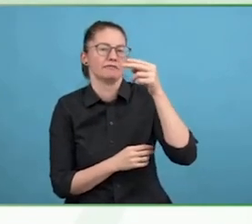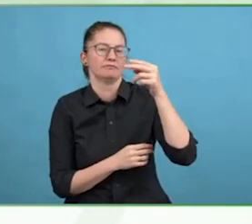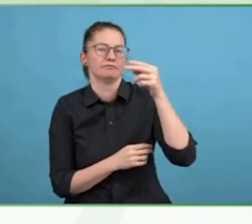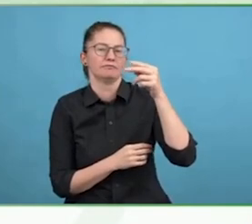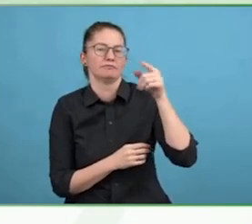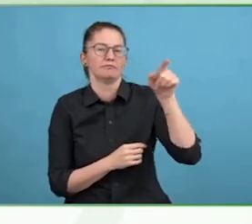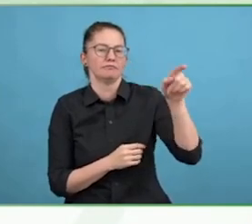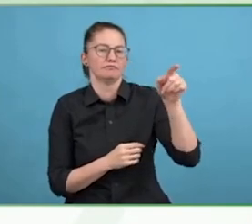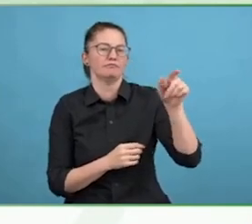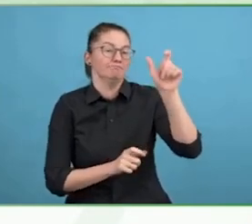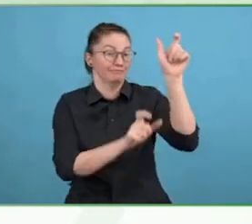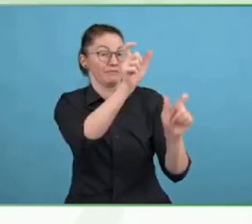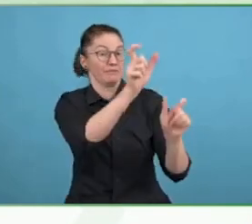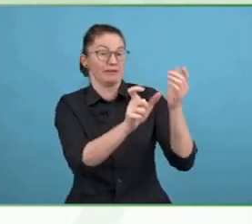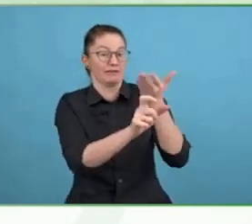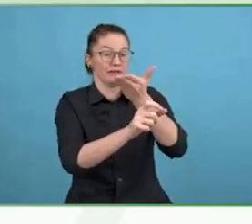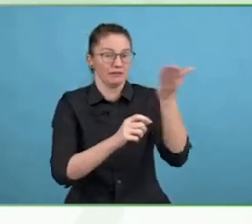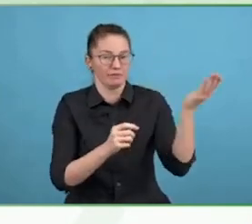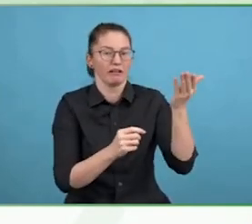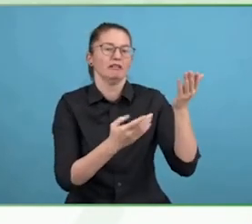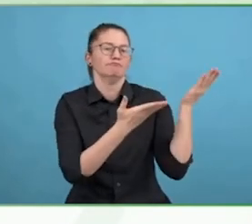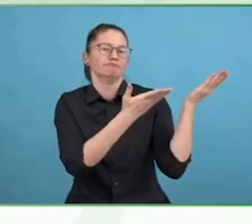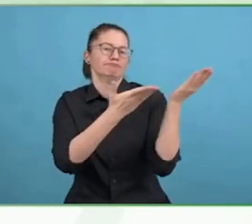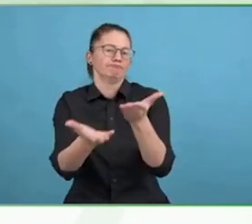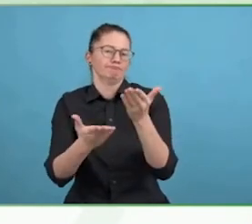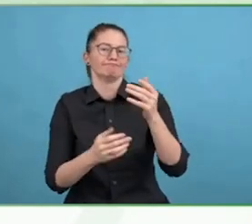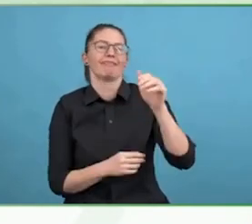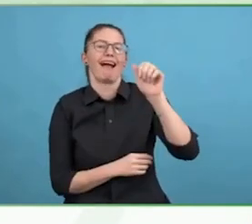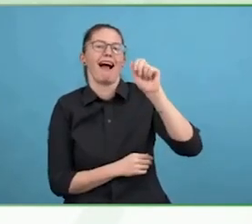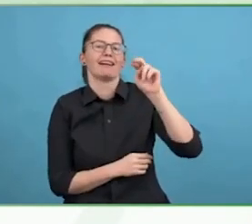Hi, Crosby. Thank you for having us here tonight.